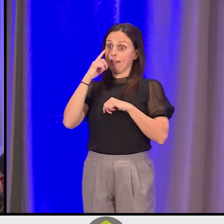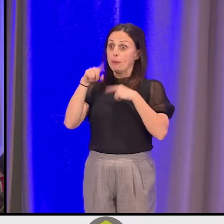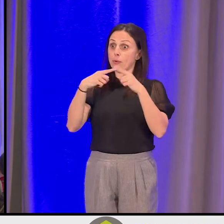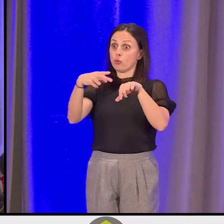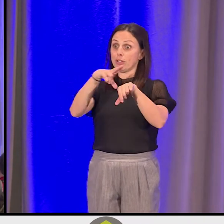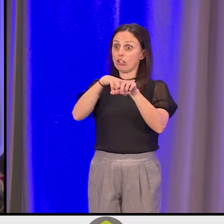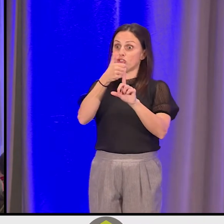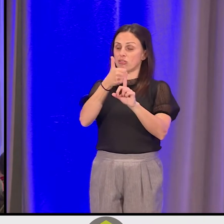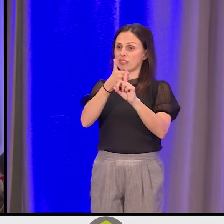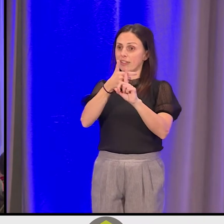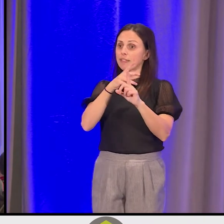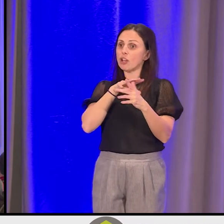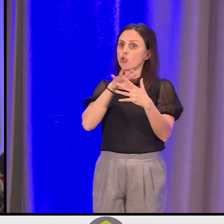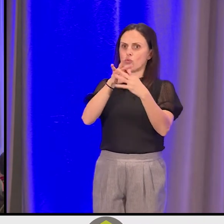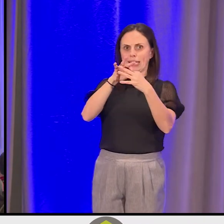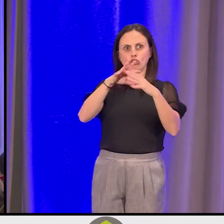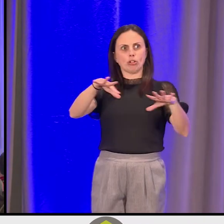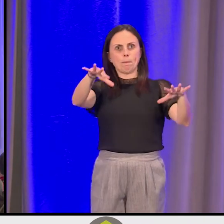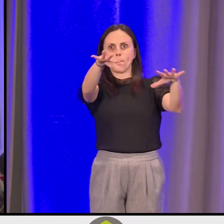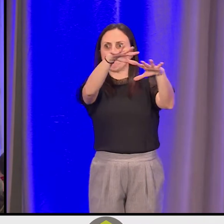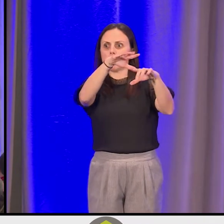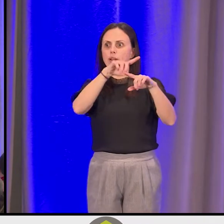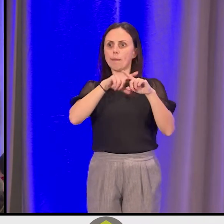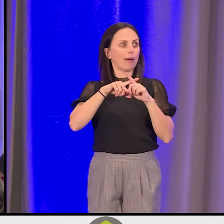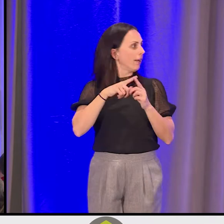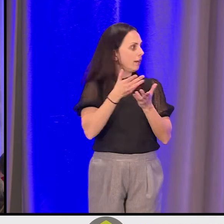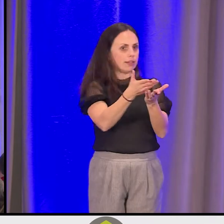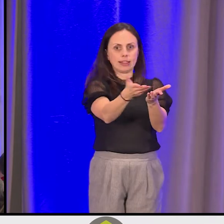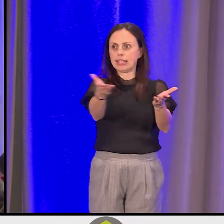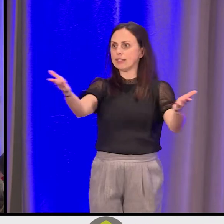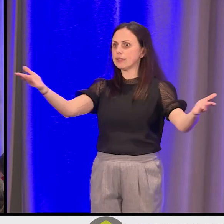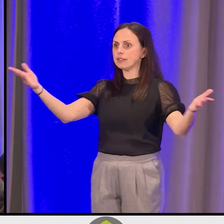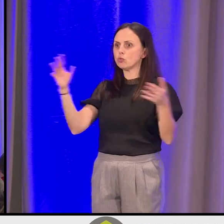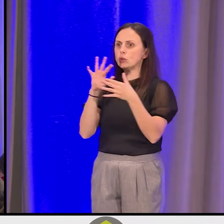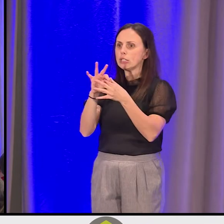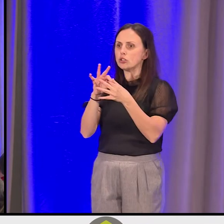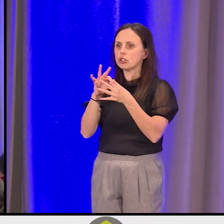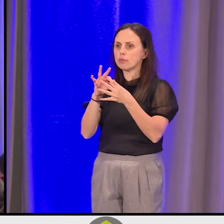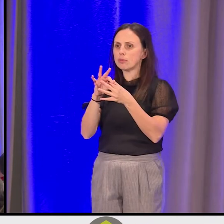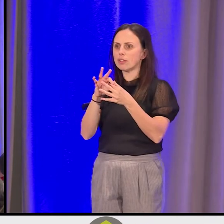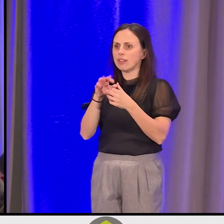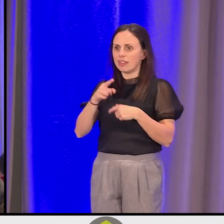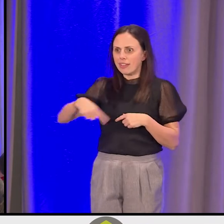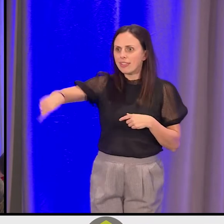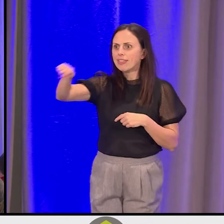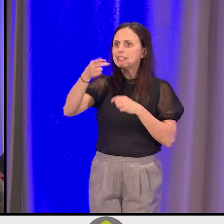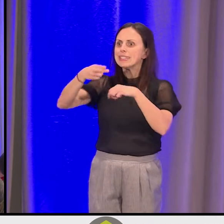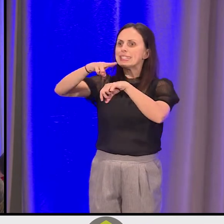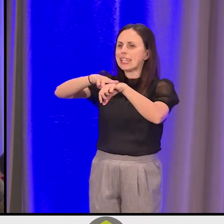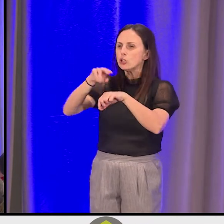as that relationship out there, but what about these relationships? This is all nature, too,